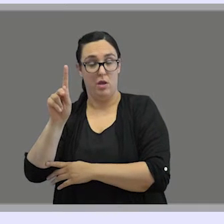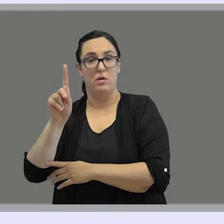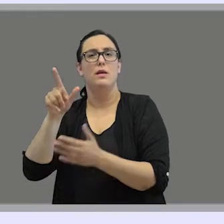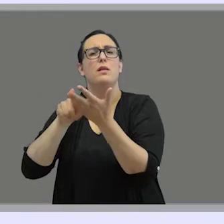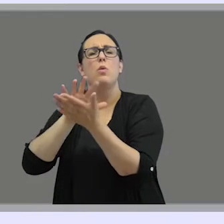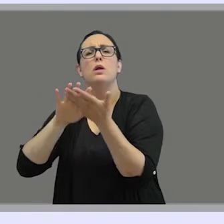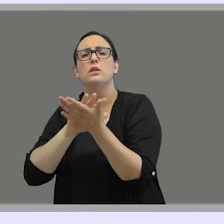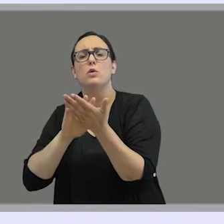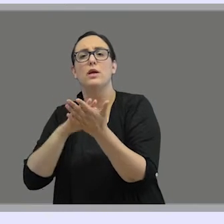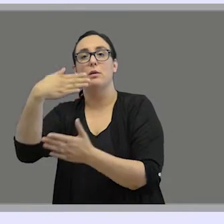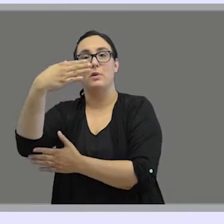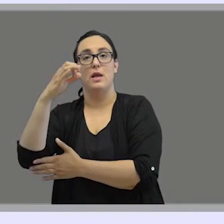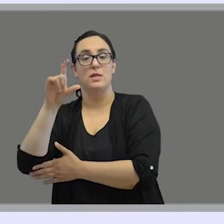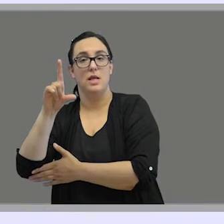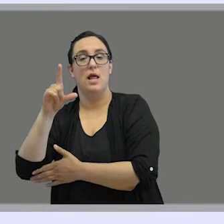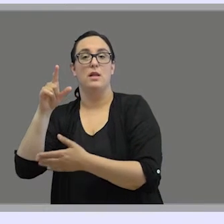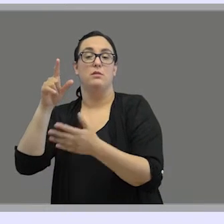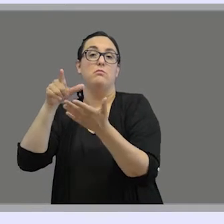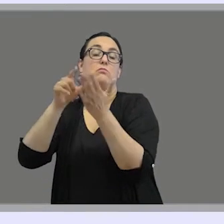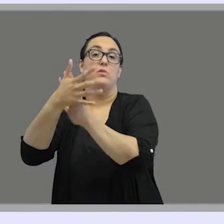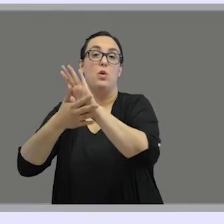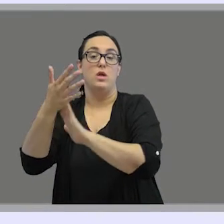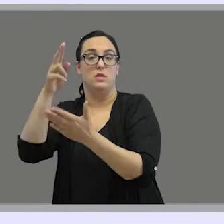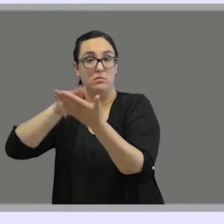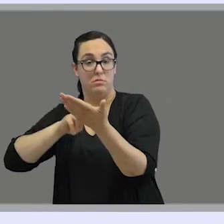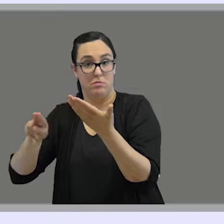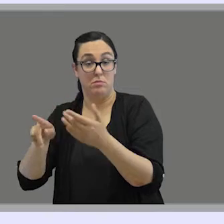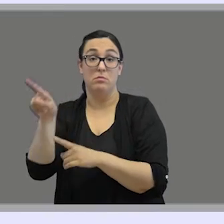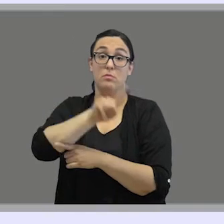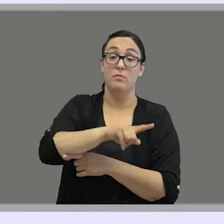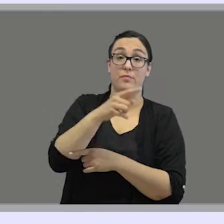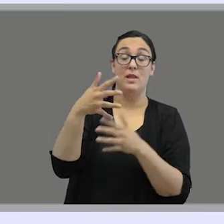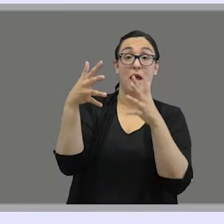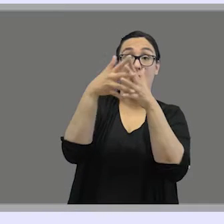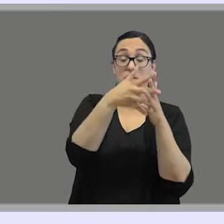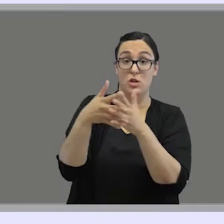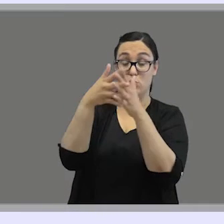they use BSL or British Sign Language and in the USA they use